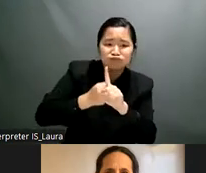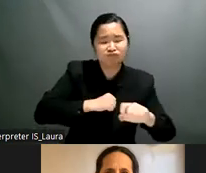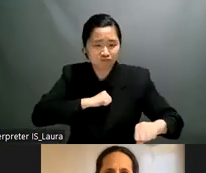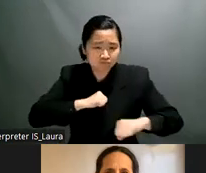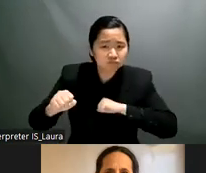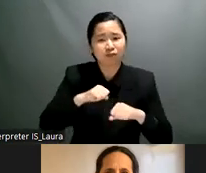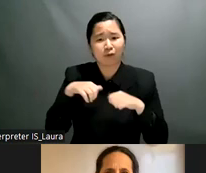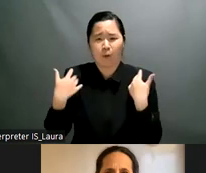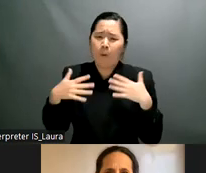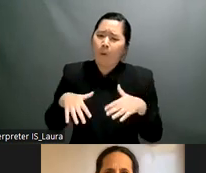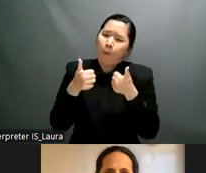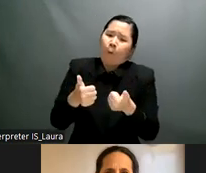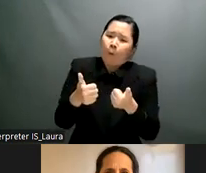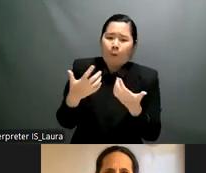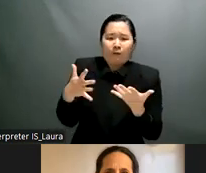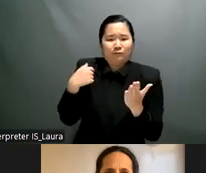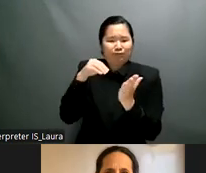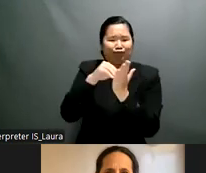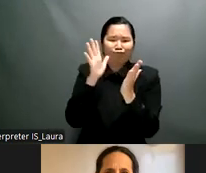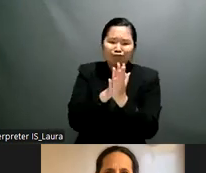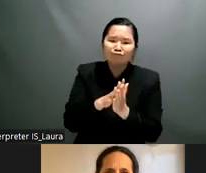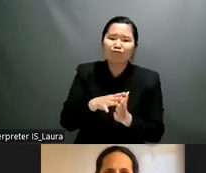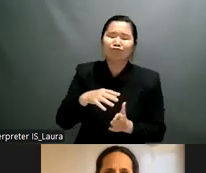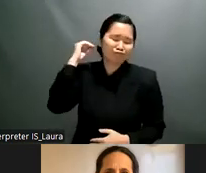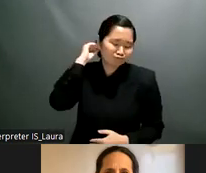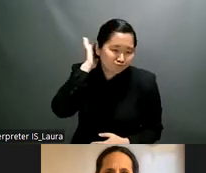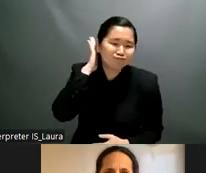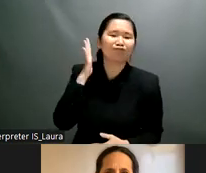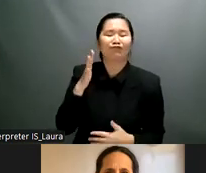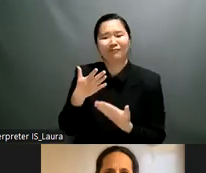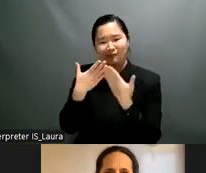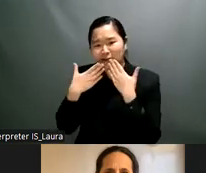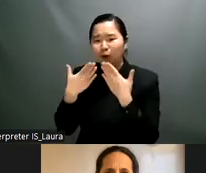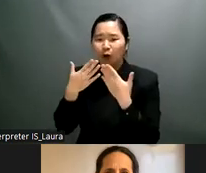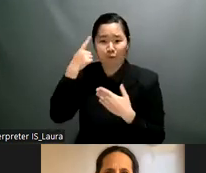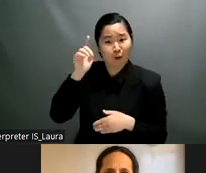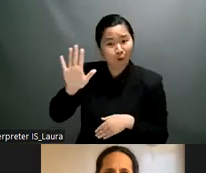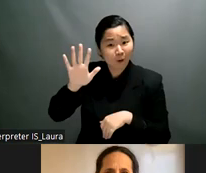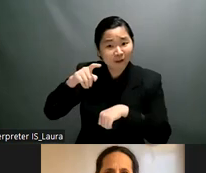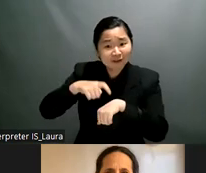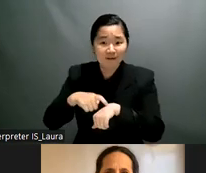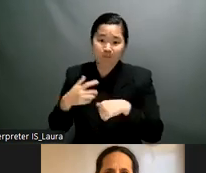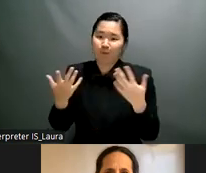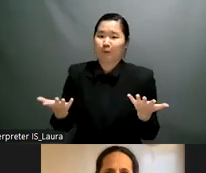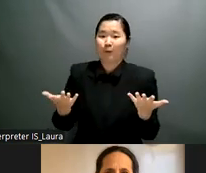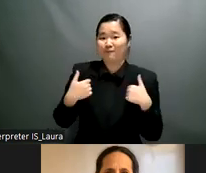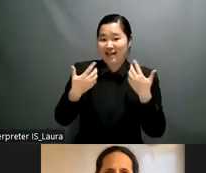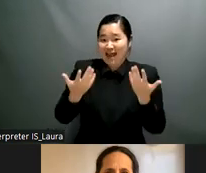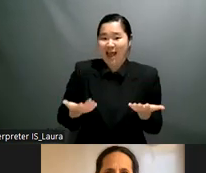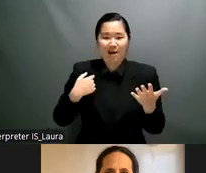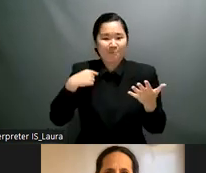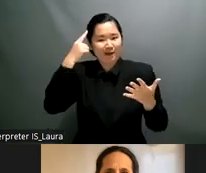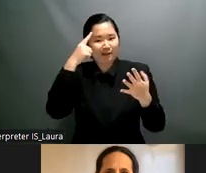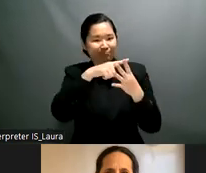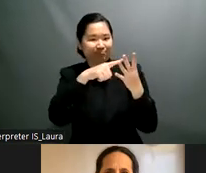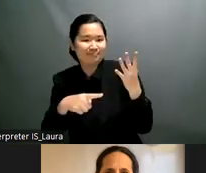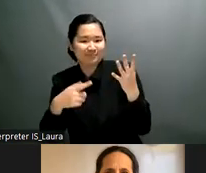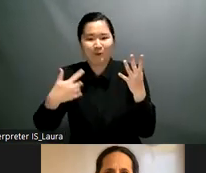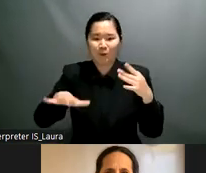and um we have uh run out time actually and uh uh we do not have time for uh for questions so